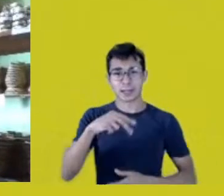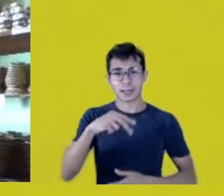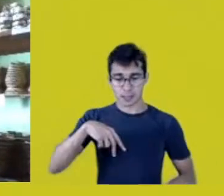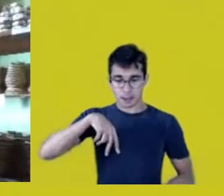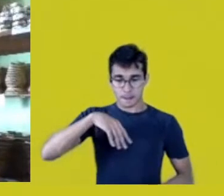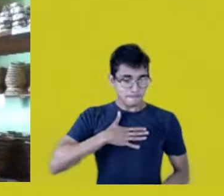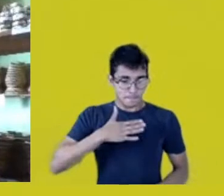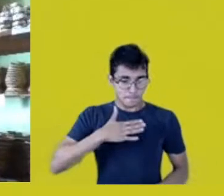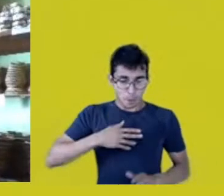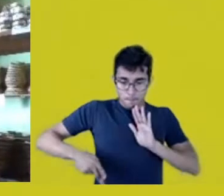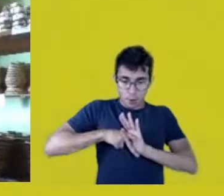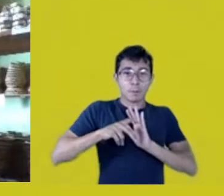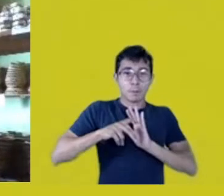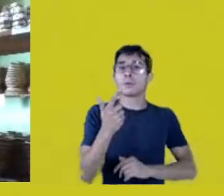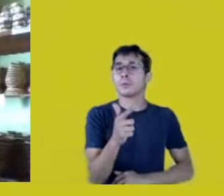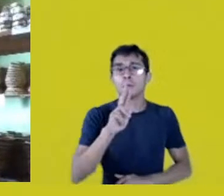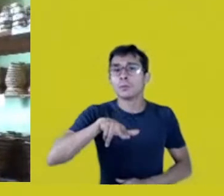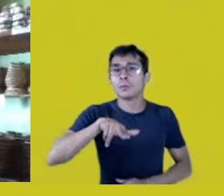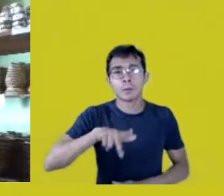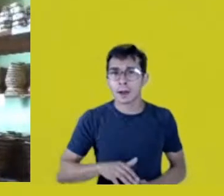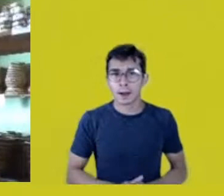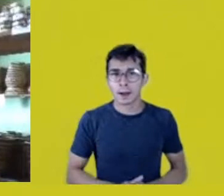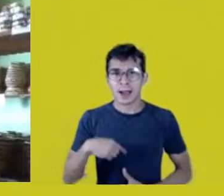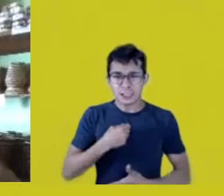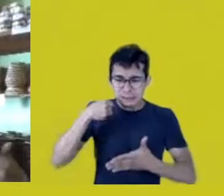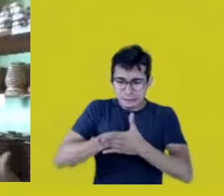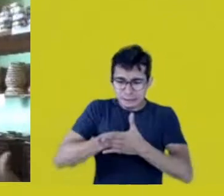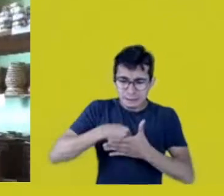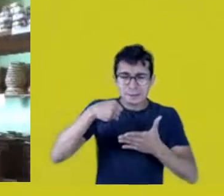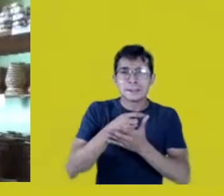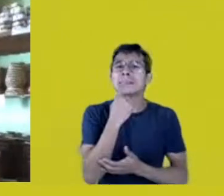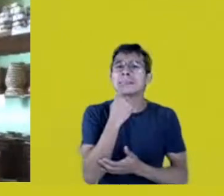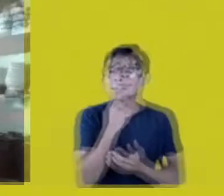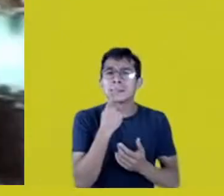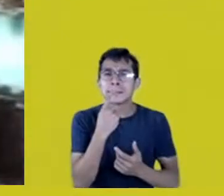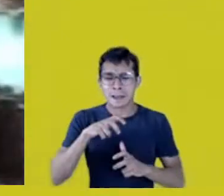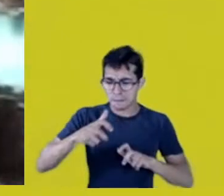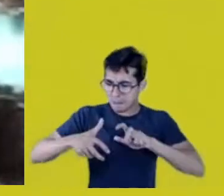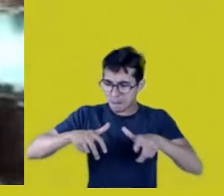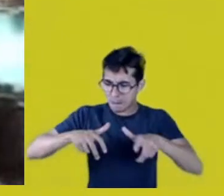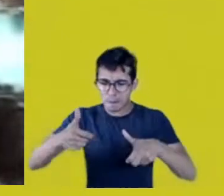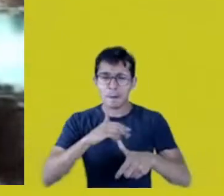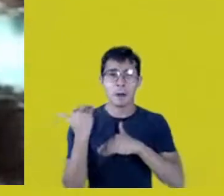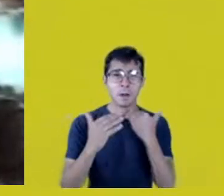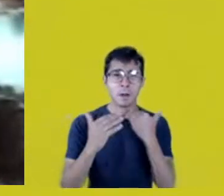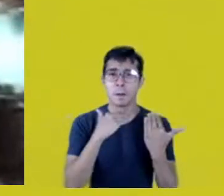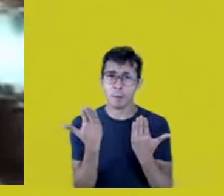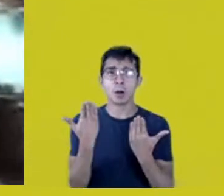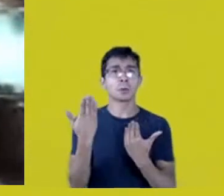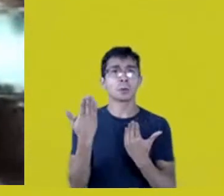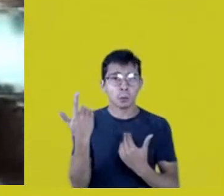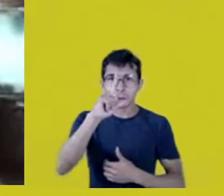Because we need to shed our blood to be here, lose cousins to be here.